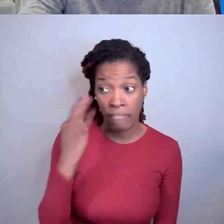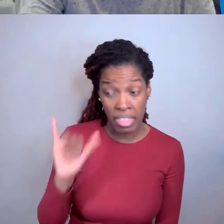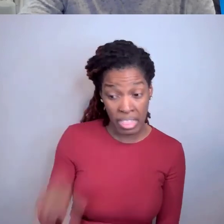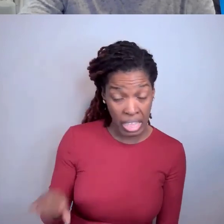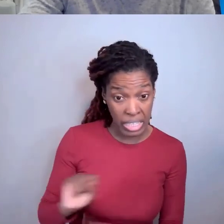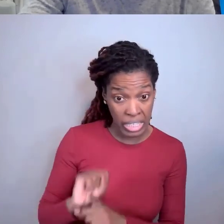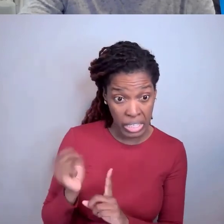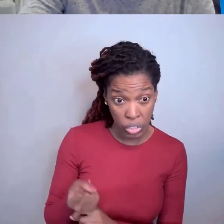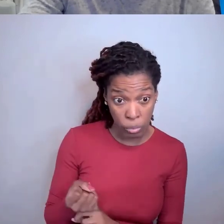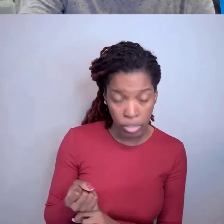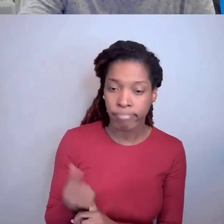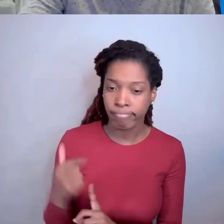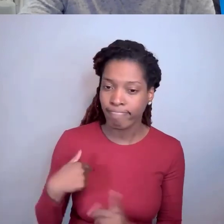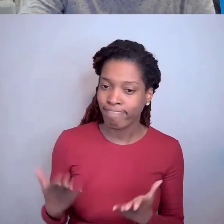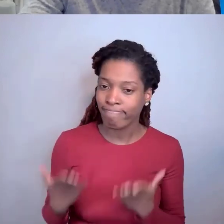I suggest you talk to them right away.